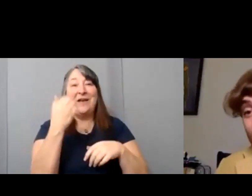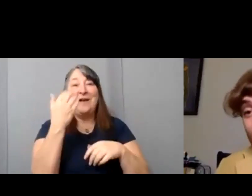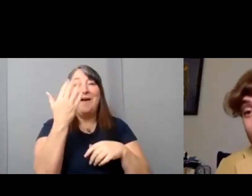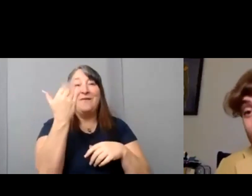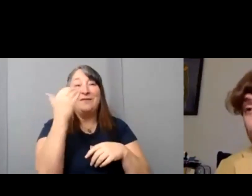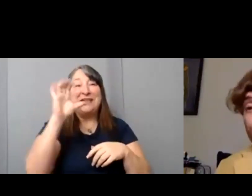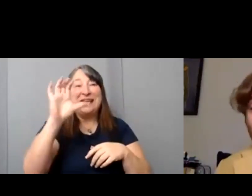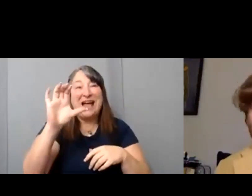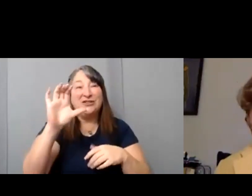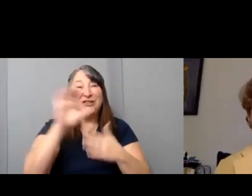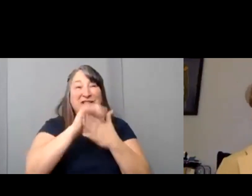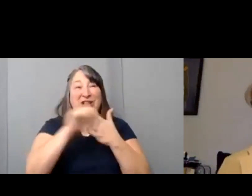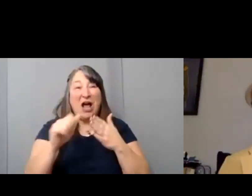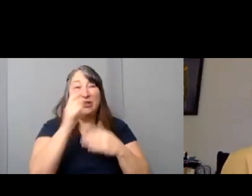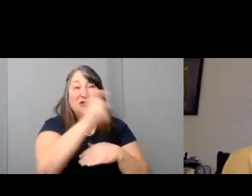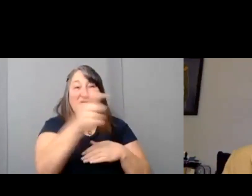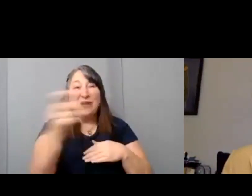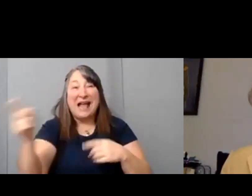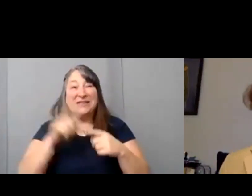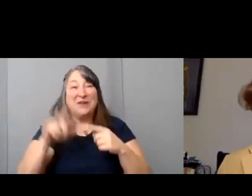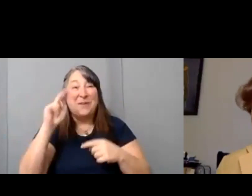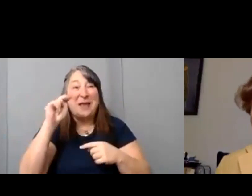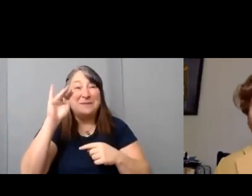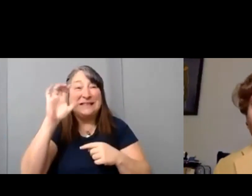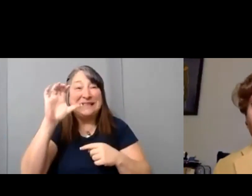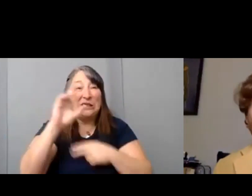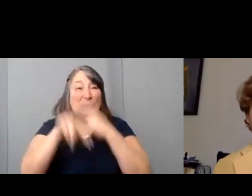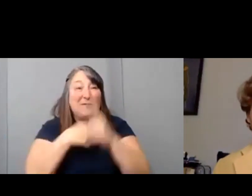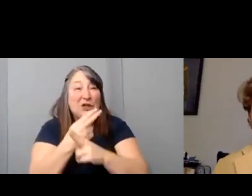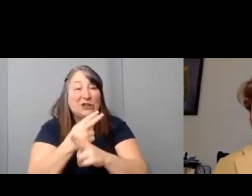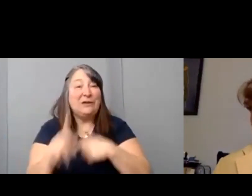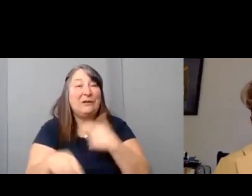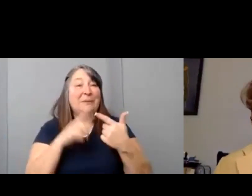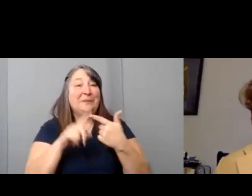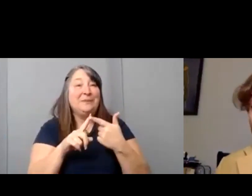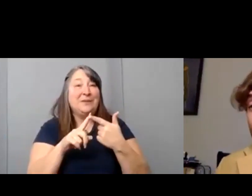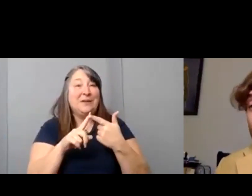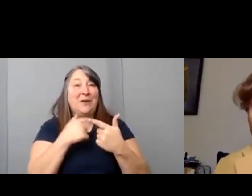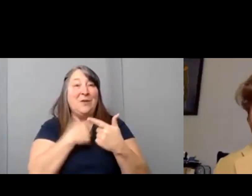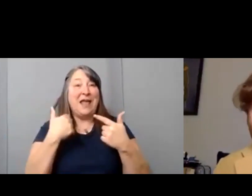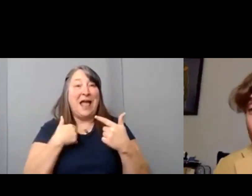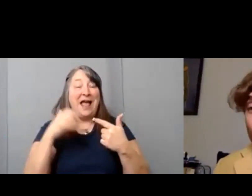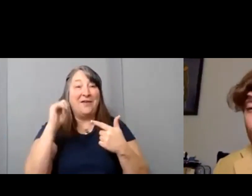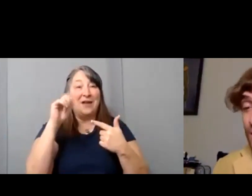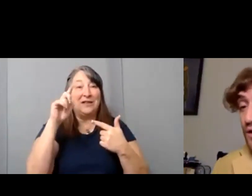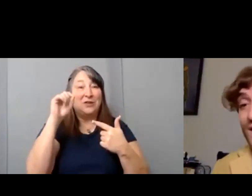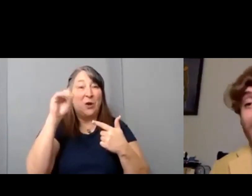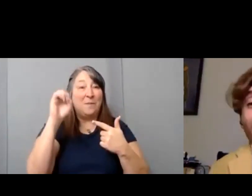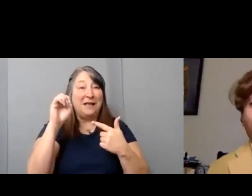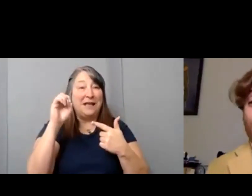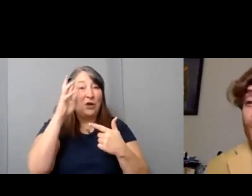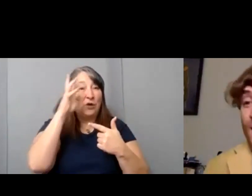grants from NBC Universal. We got uh Adobe Creative Cloud. We have